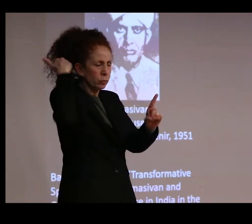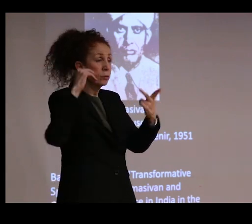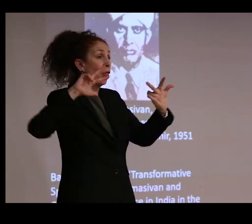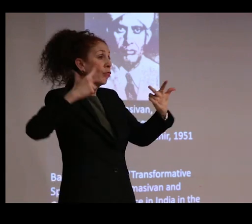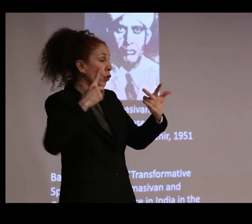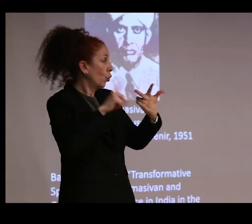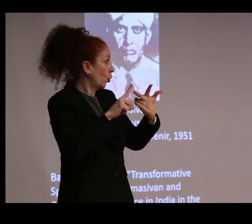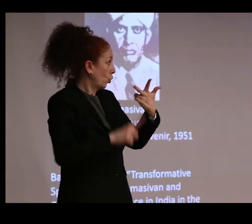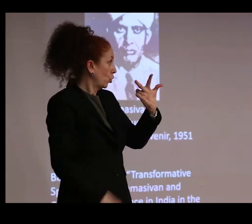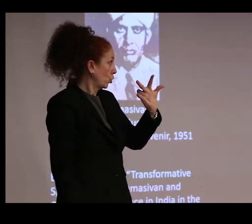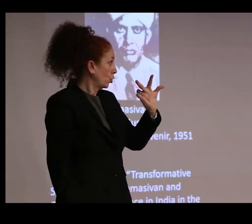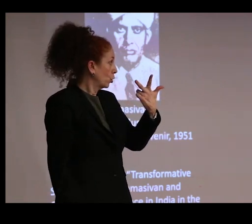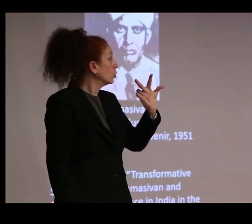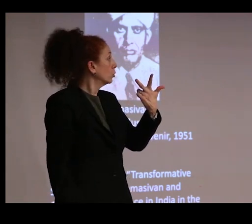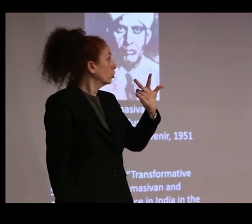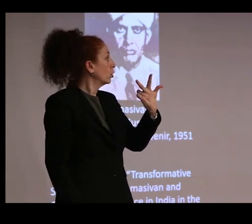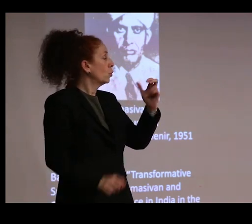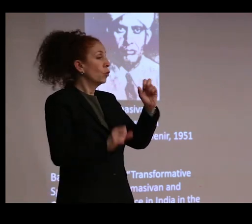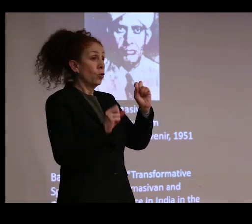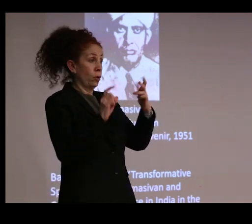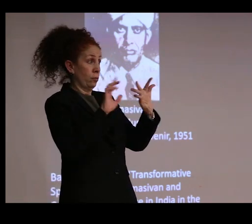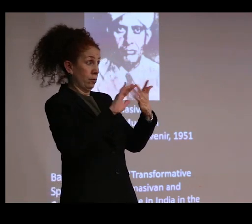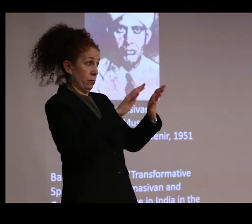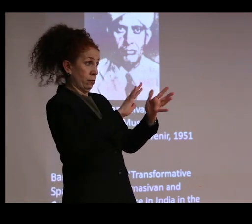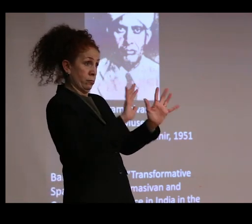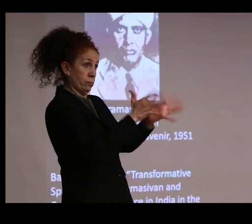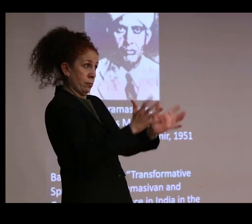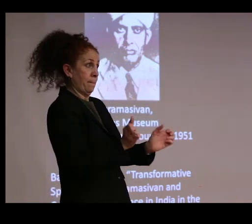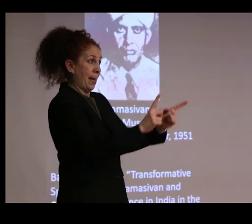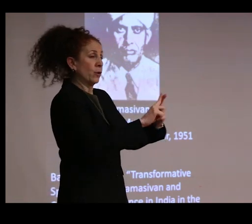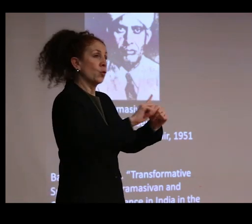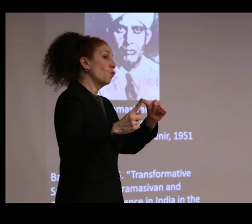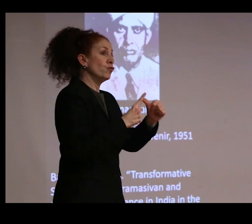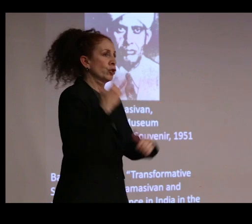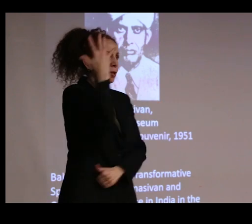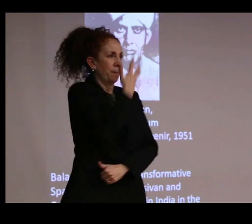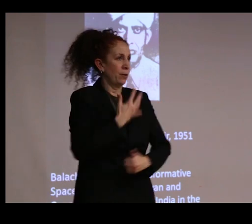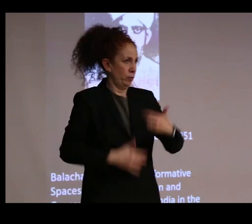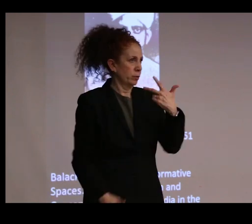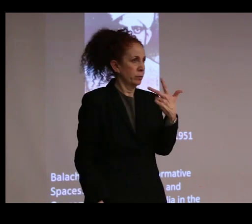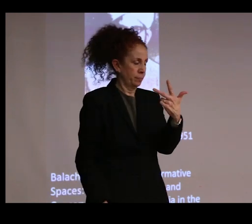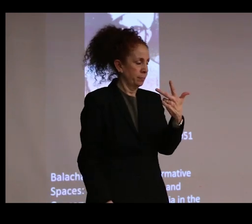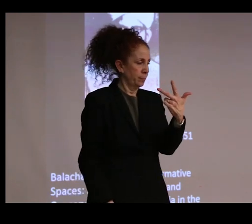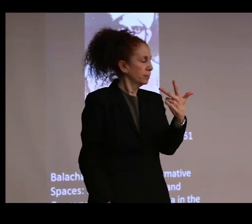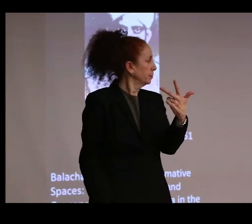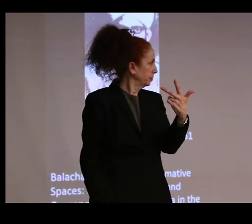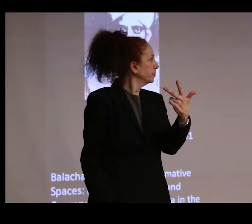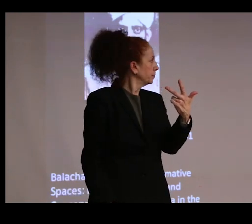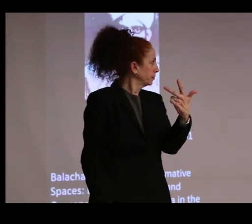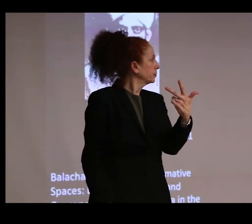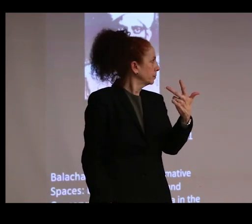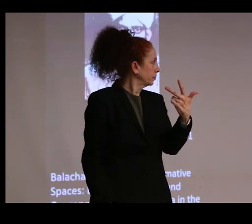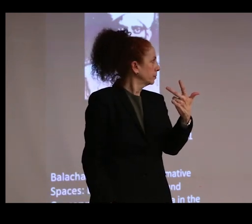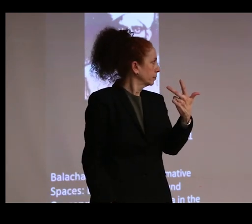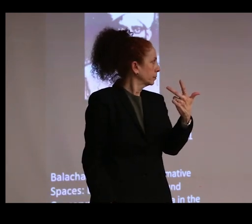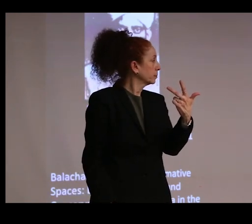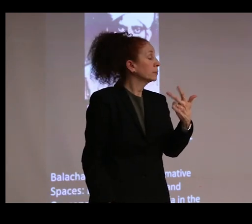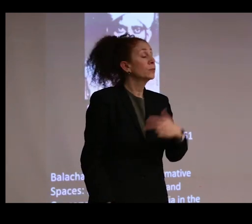to restore objects to their original appearance. So he did not propose to keep the green patina previously